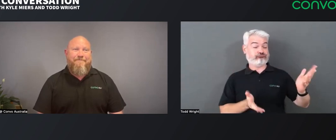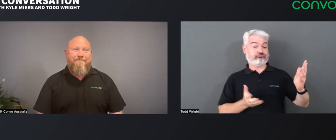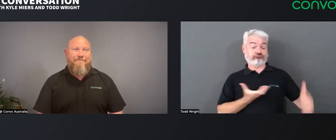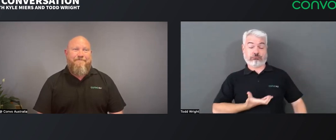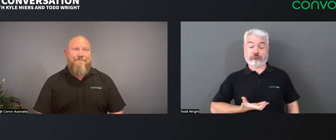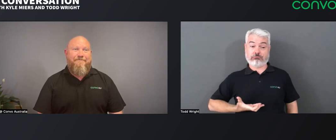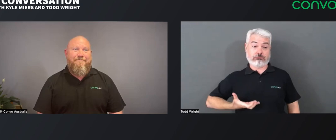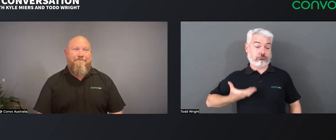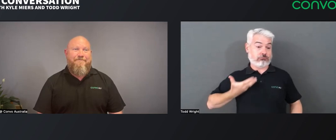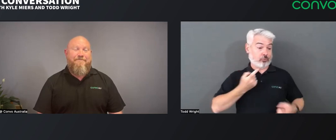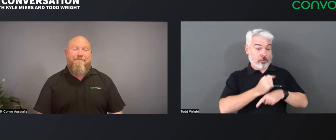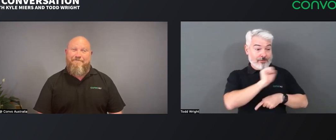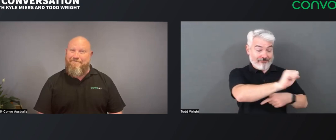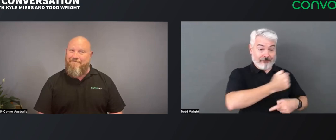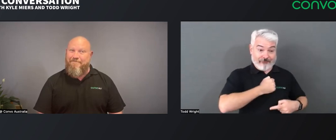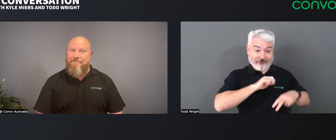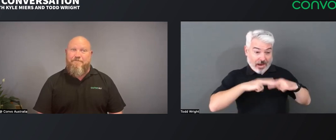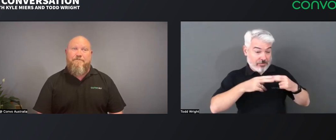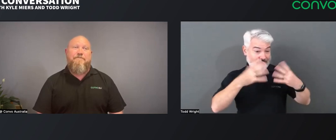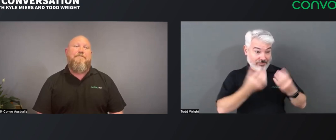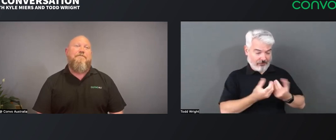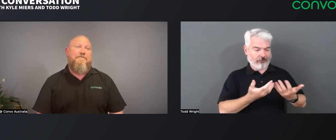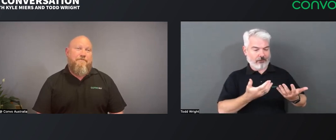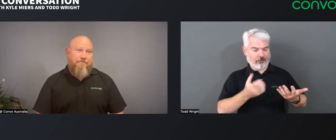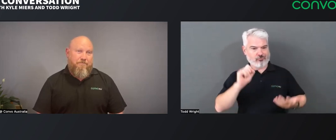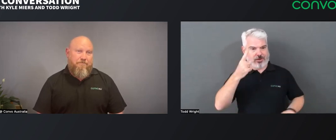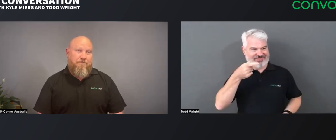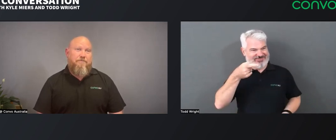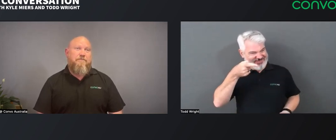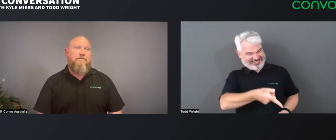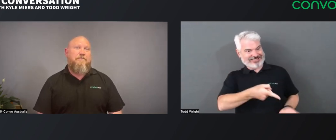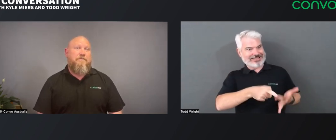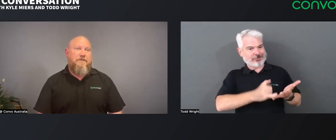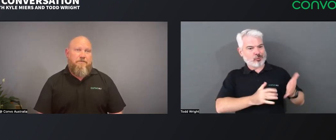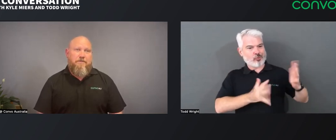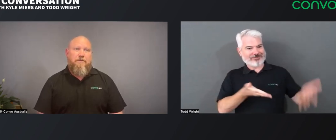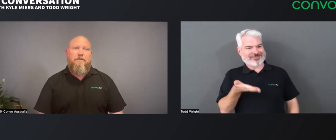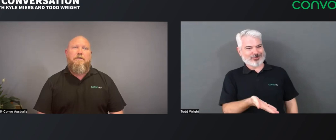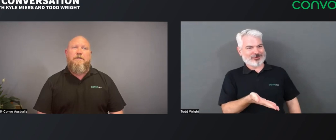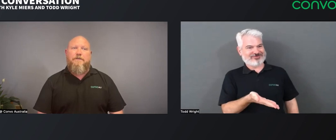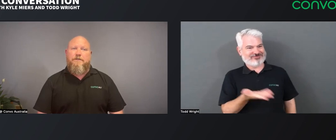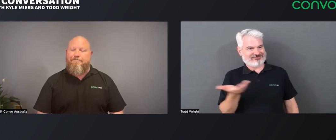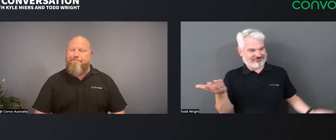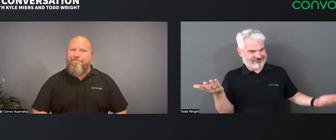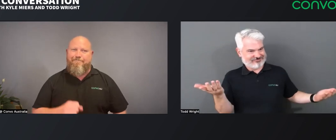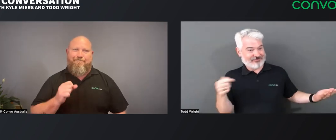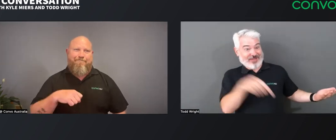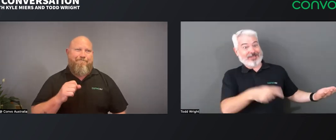and just have that natural conversation directly, we'd talk about all sorts of things and that was a real conversation there!